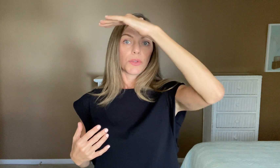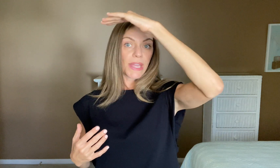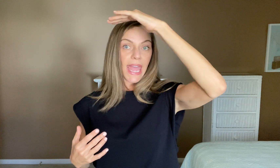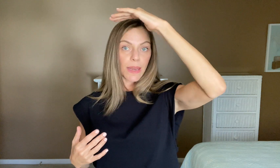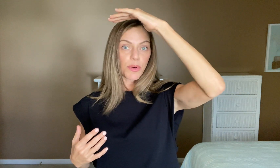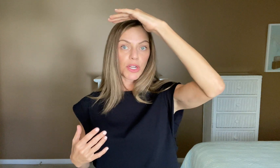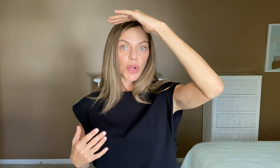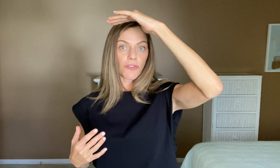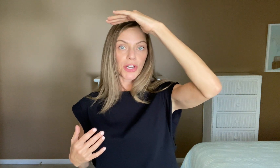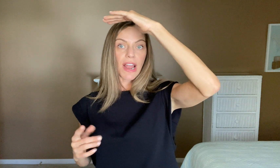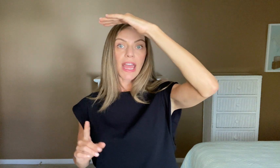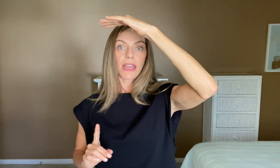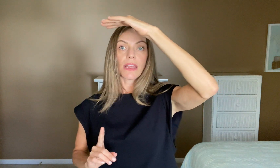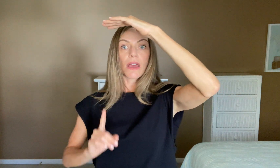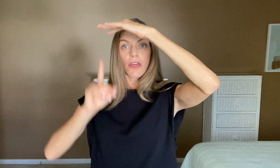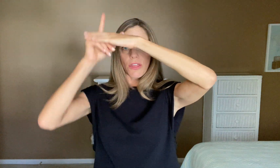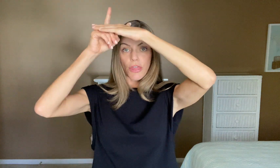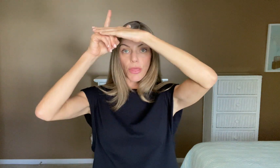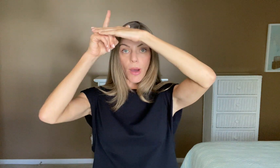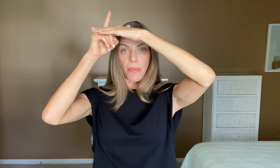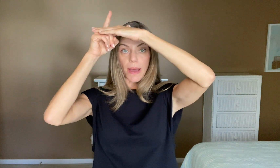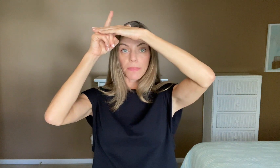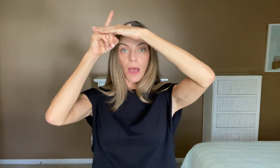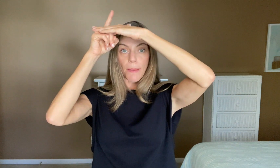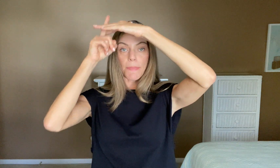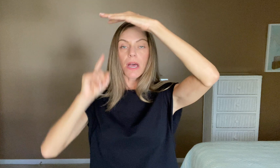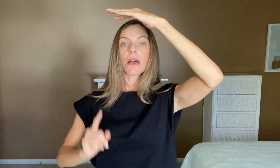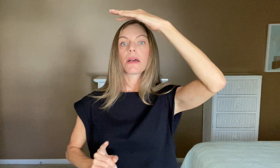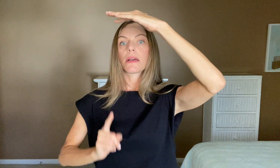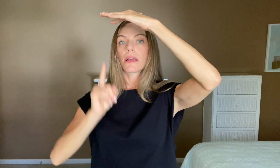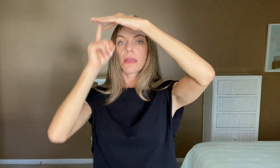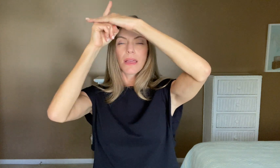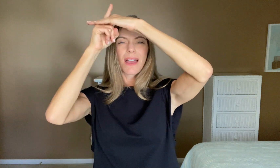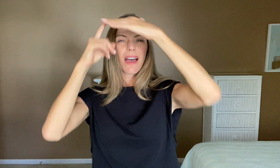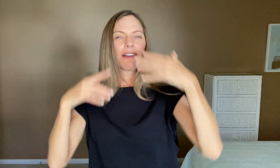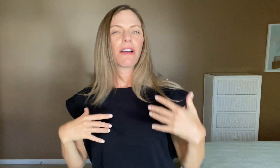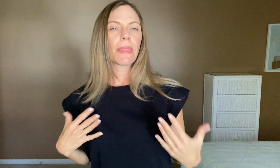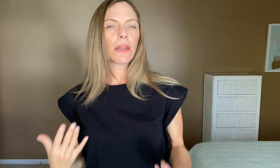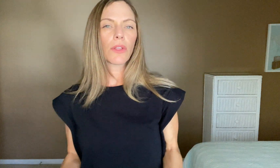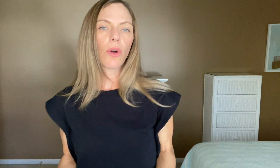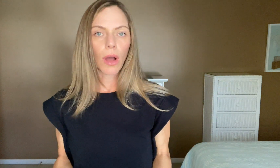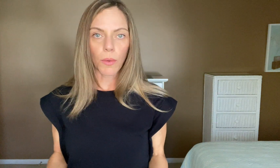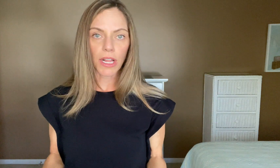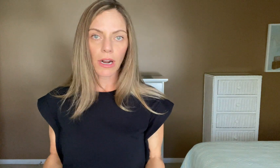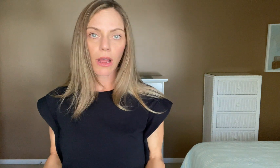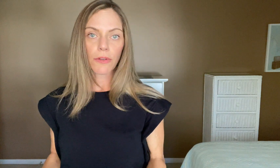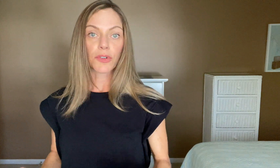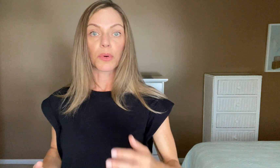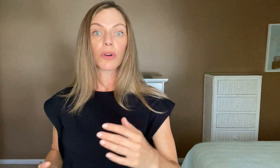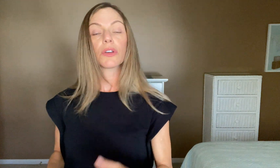You can put it over your head "Thought pop up." I find that a little awkward and uncomfortable.